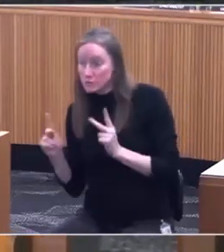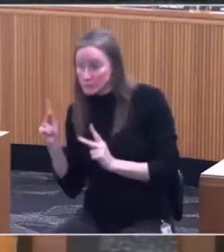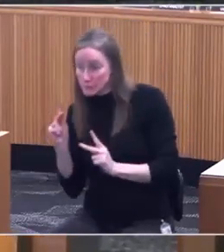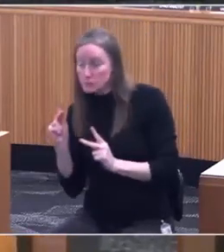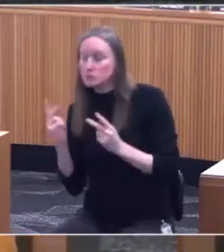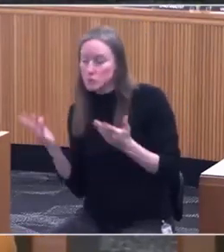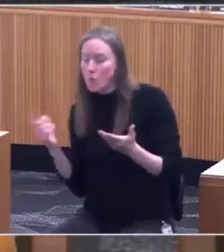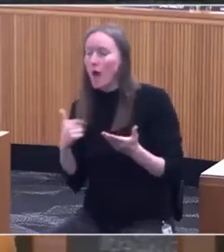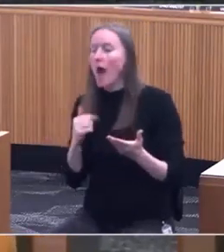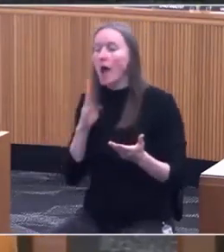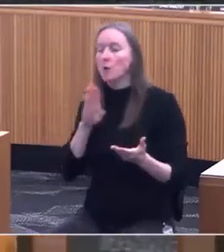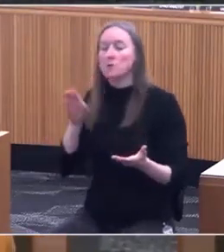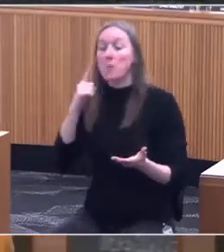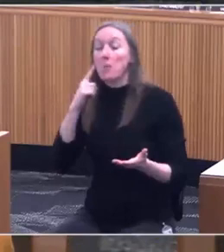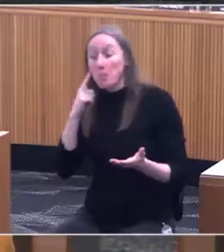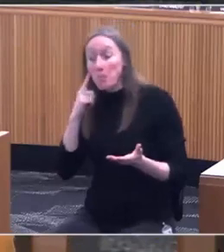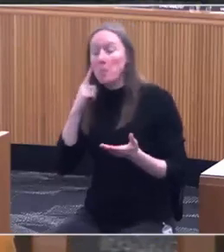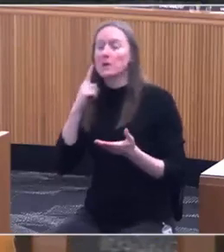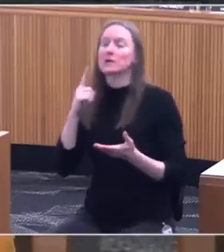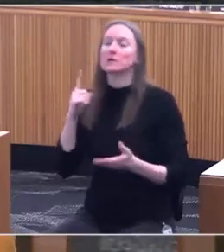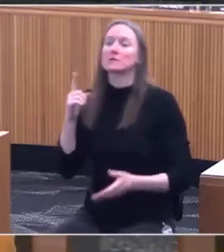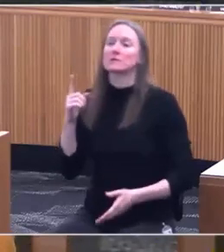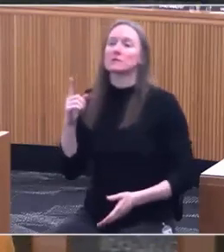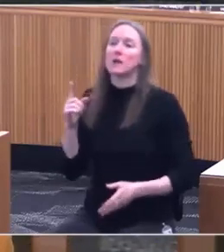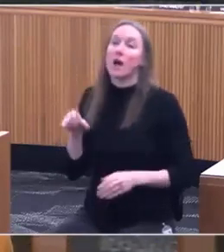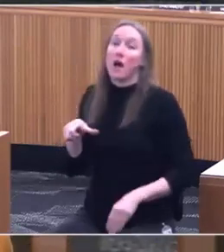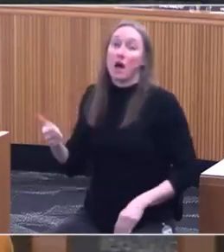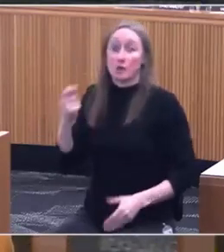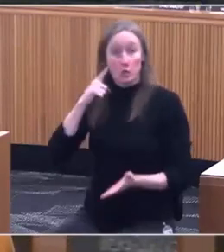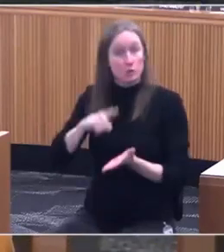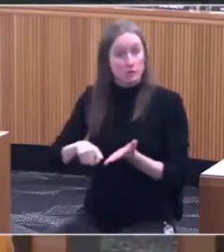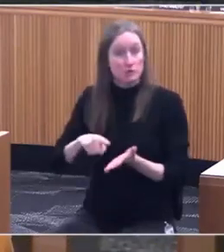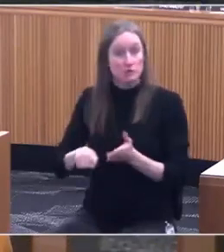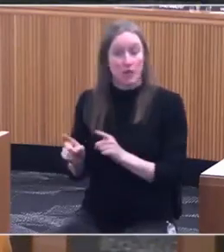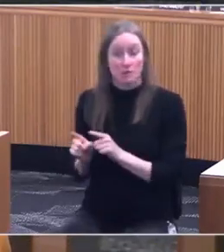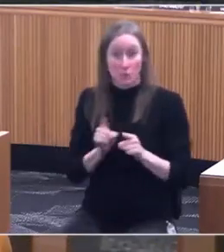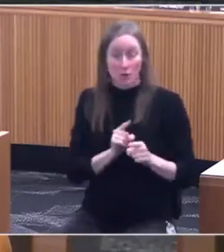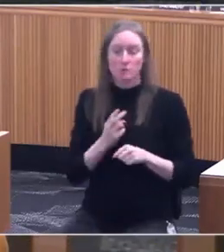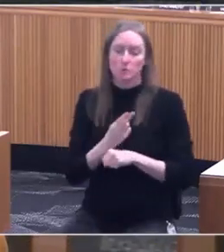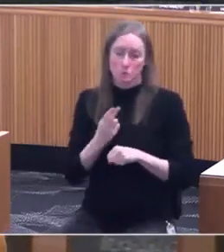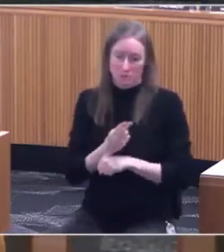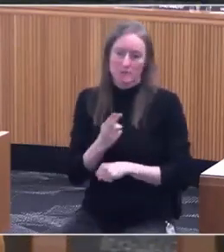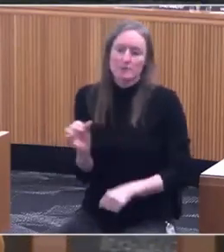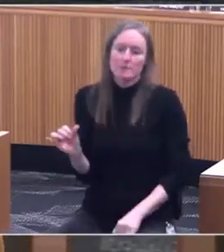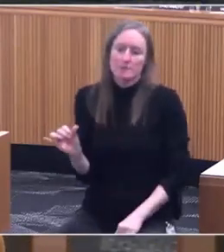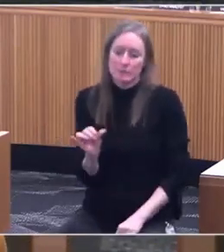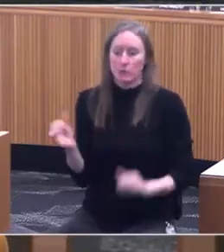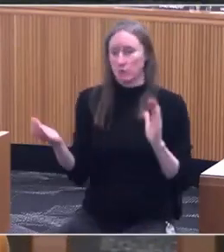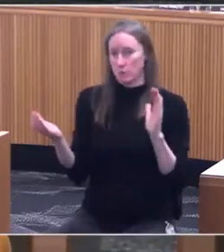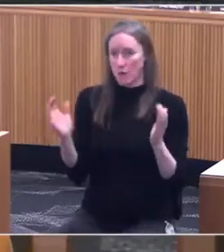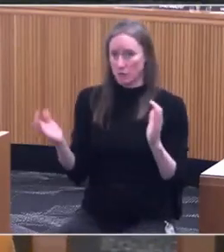So, I'll acknowledge that. I'll also acknowledge other research uses very similar comparisons.